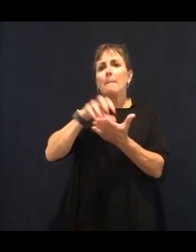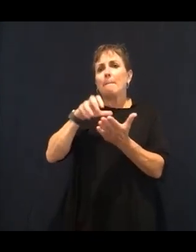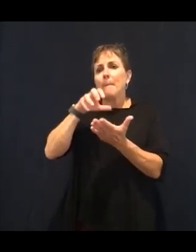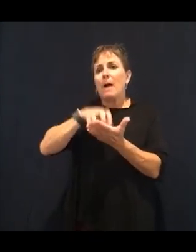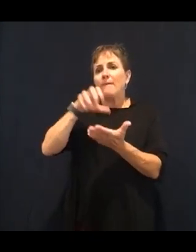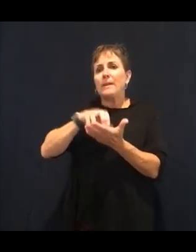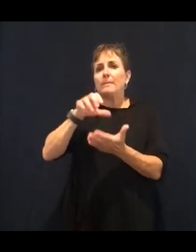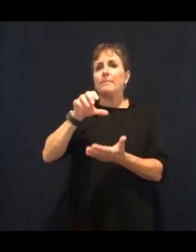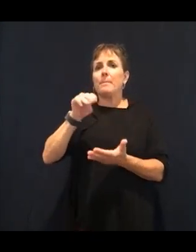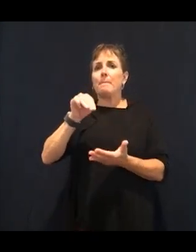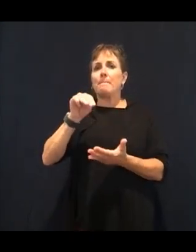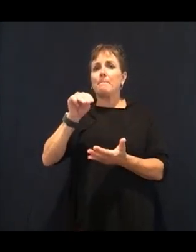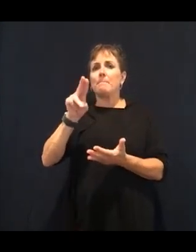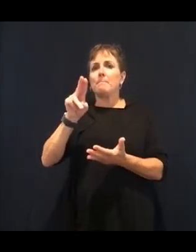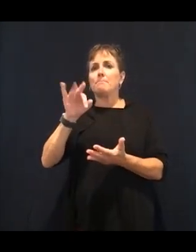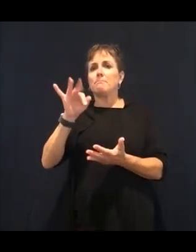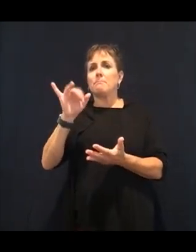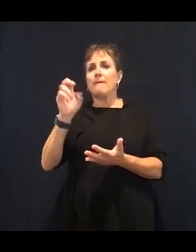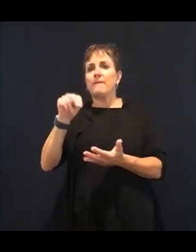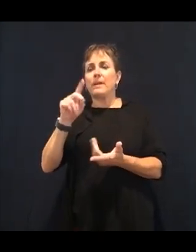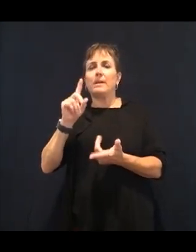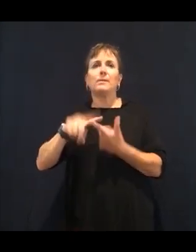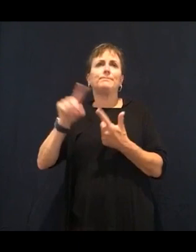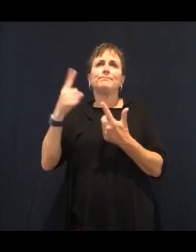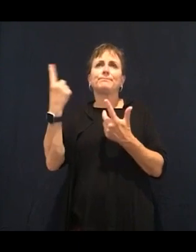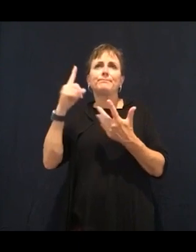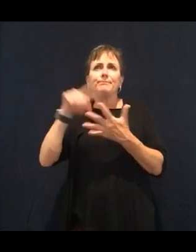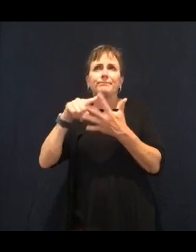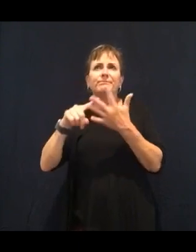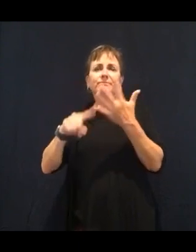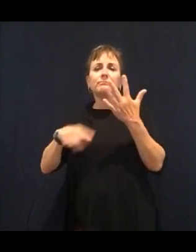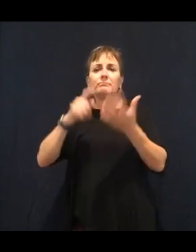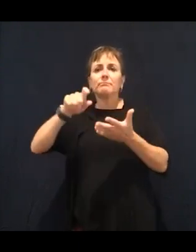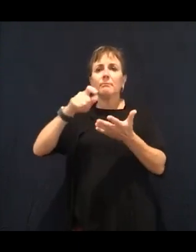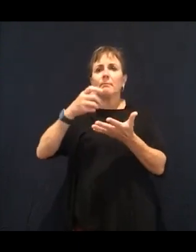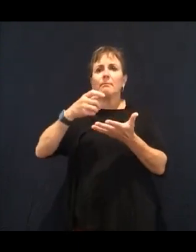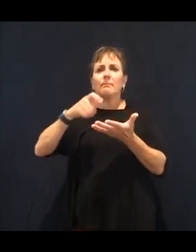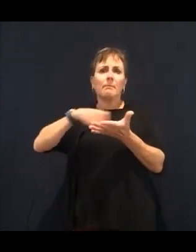going to have any more energy left. No one's body is going to have energy left. You're going to be dragging. You're going